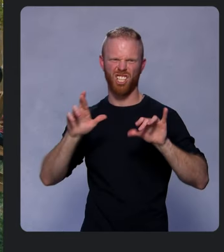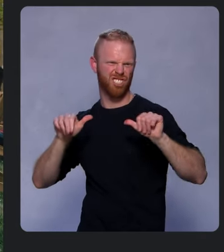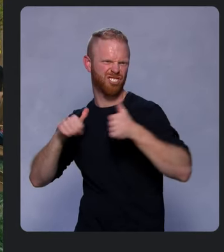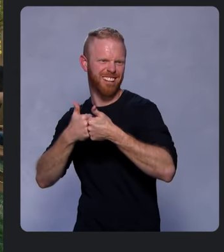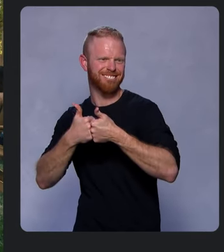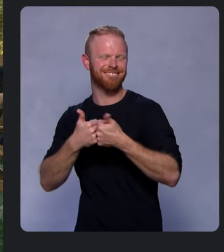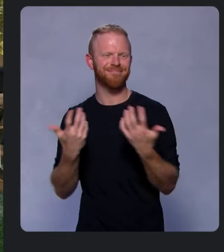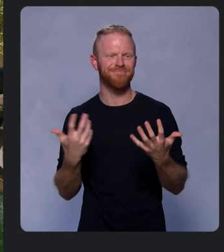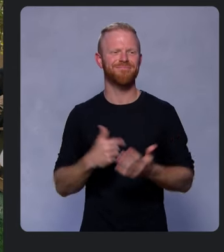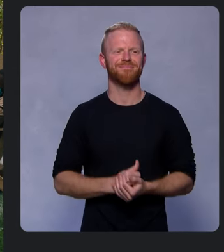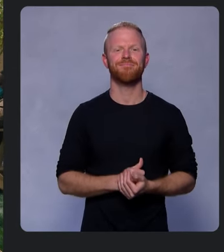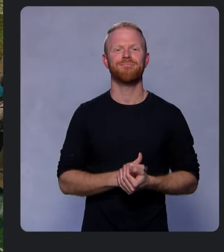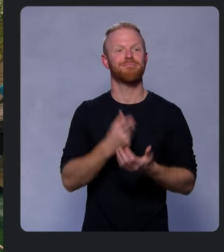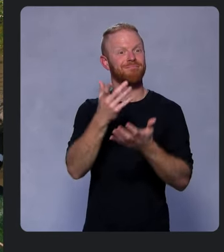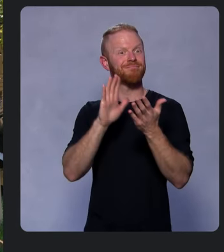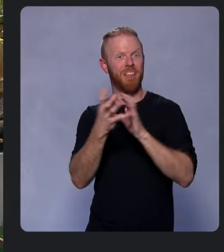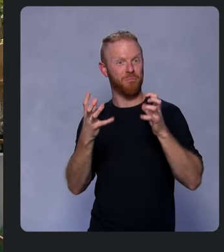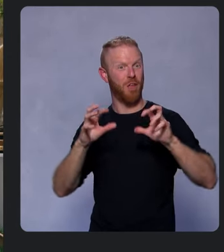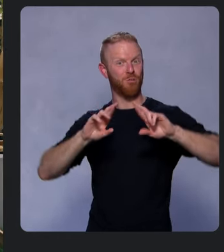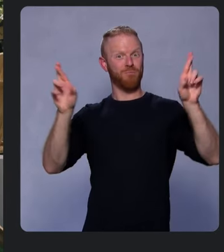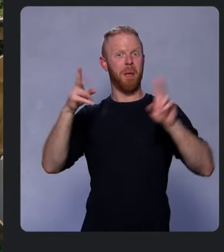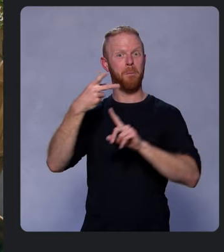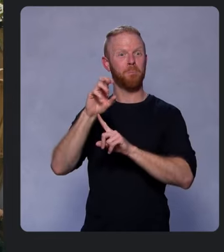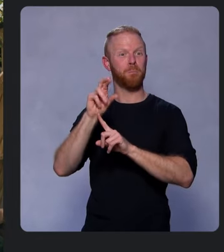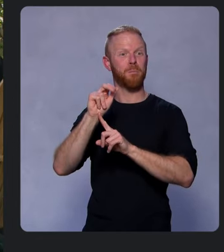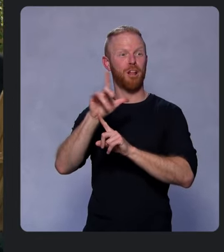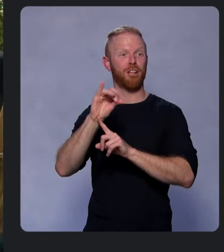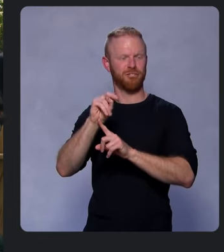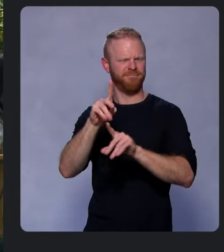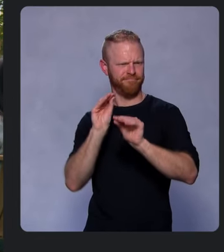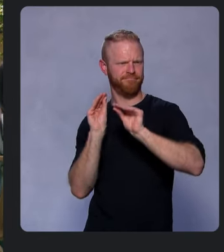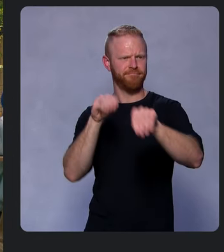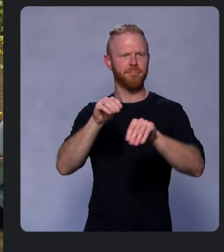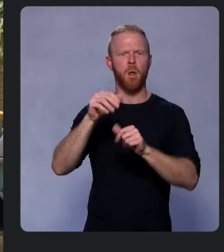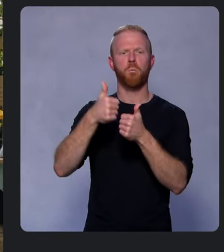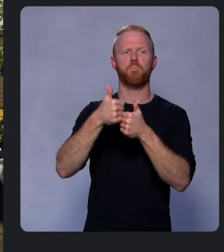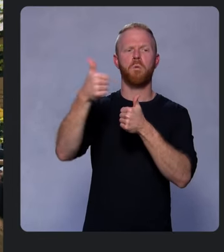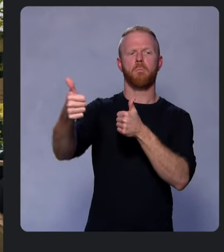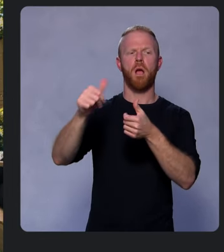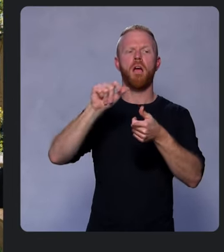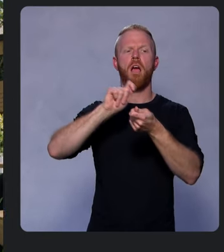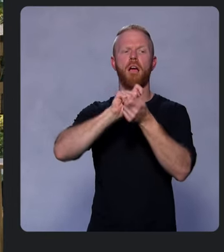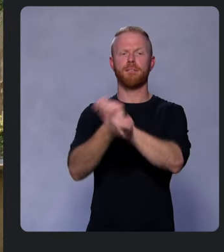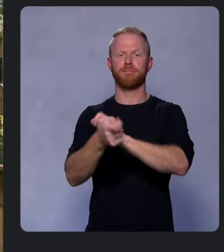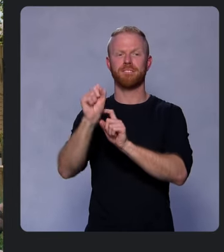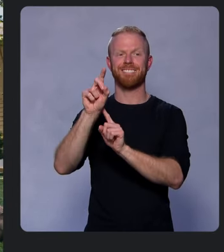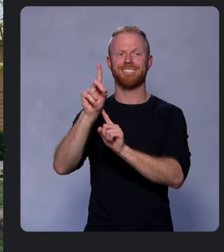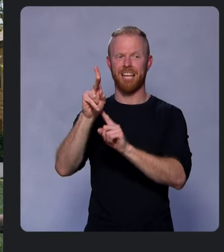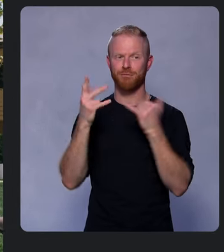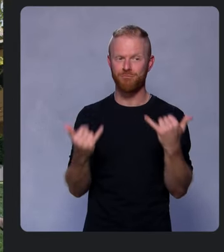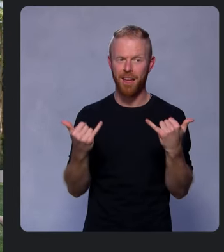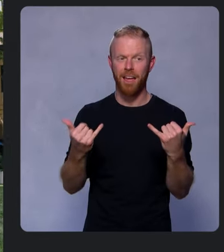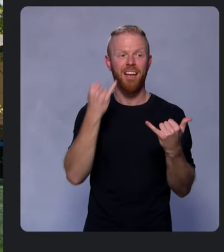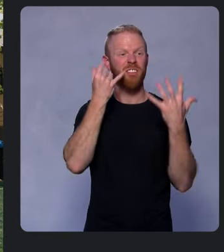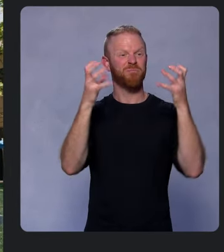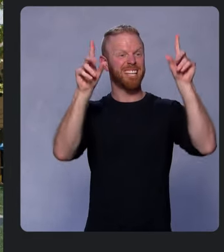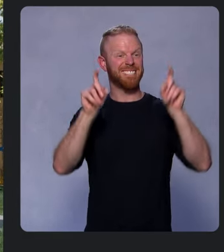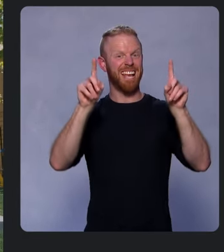To get ready for personalization, install the Remote Config SDK today, and if you want to test personalization right now,